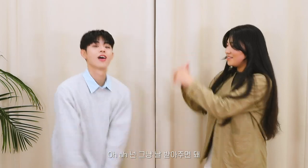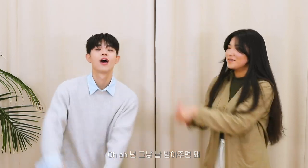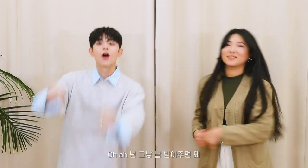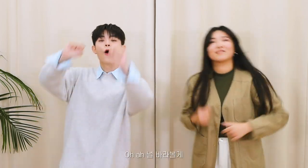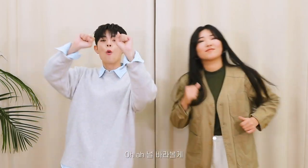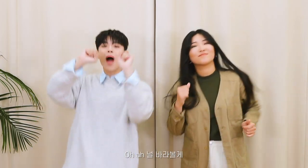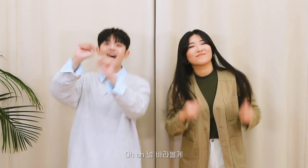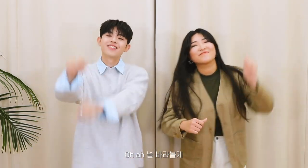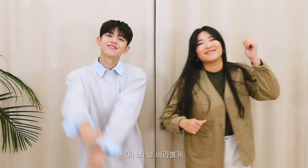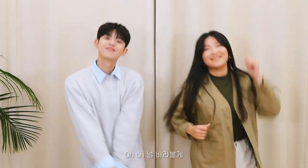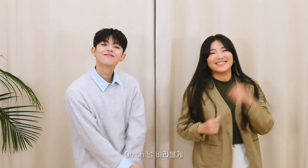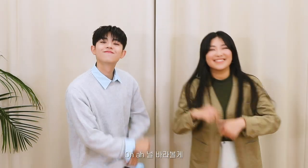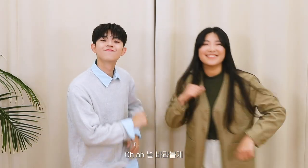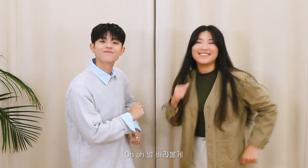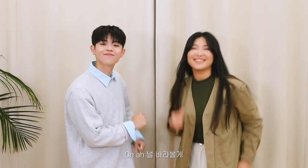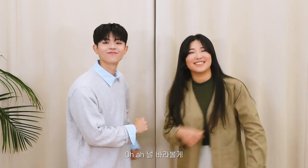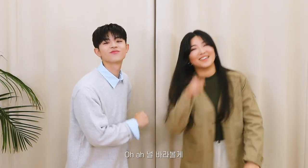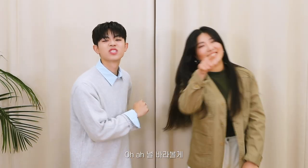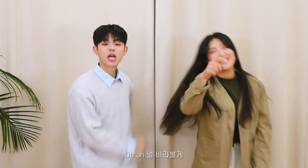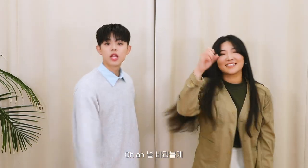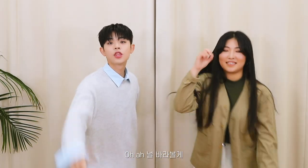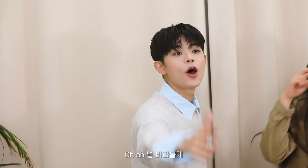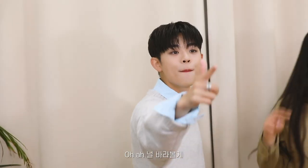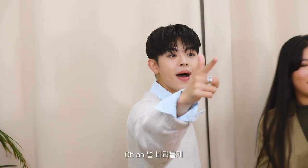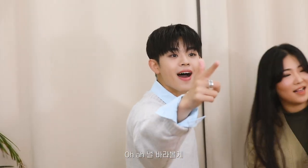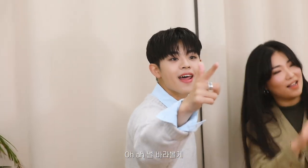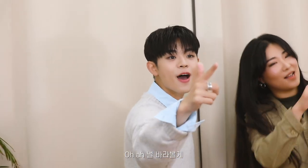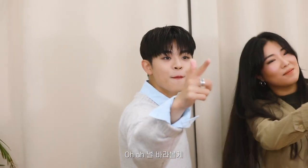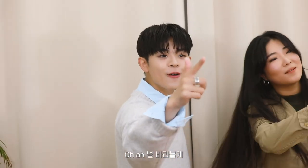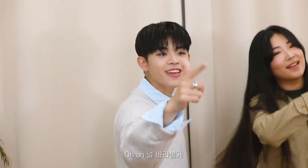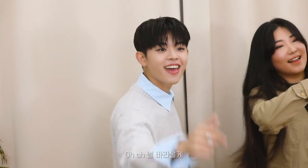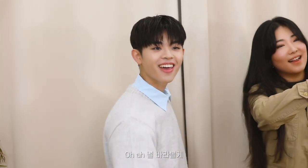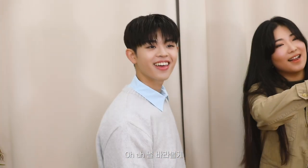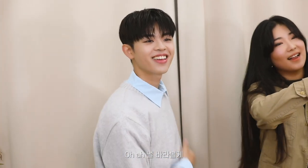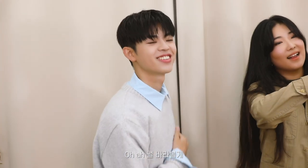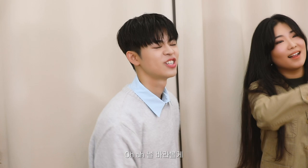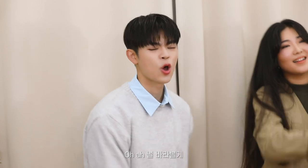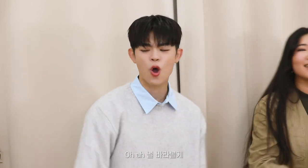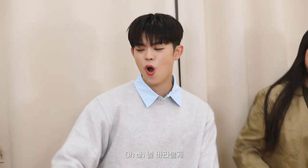Oh ah I'll look at you